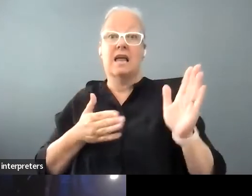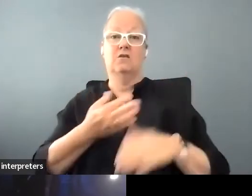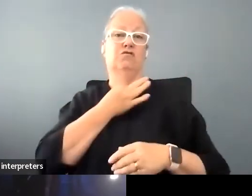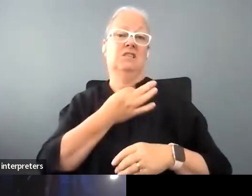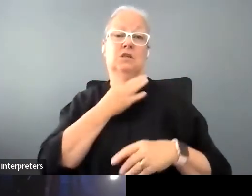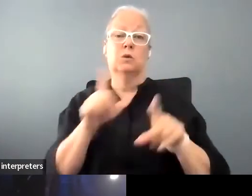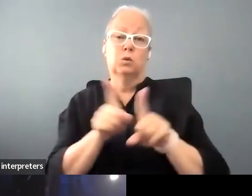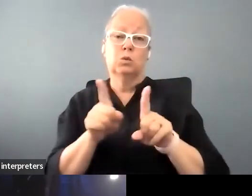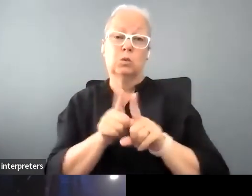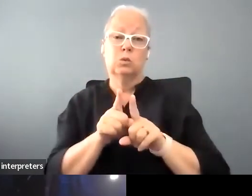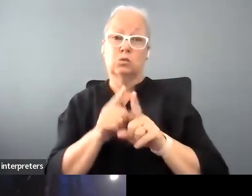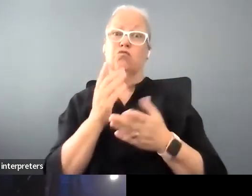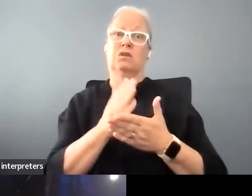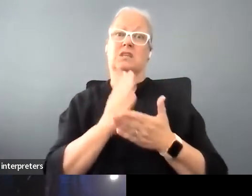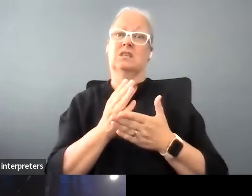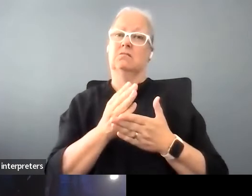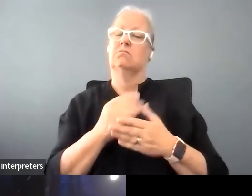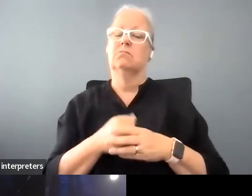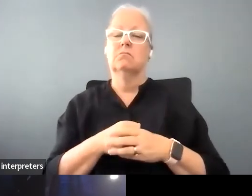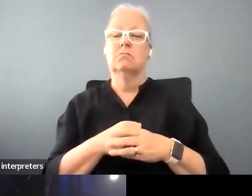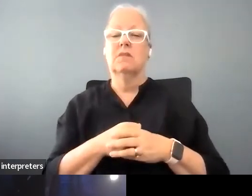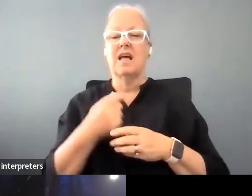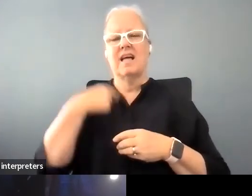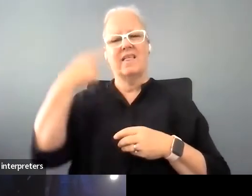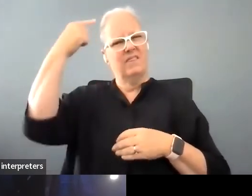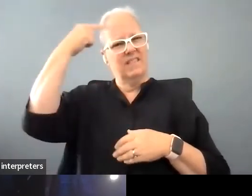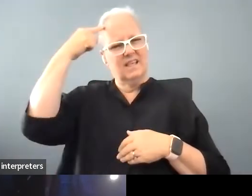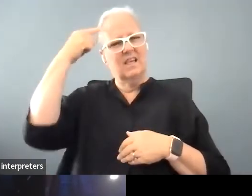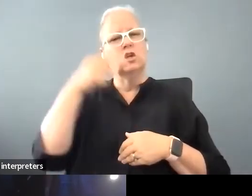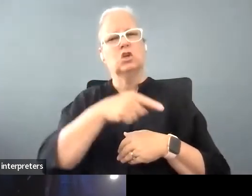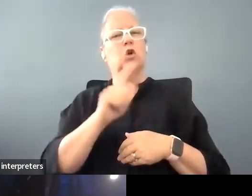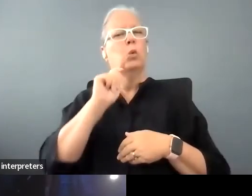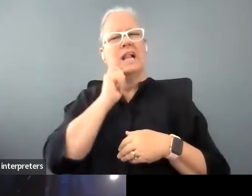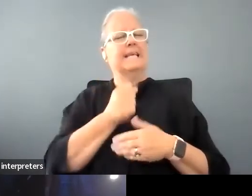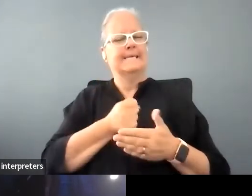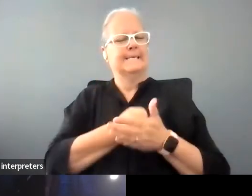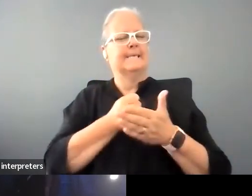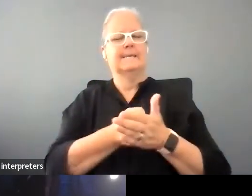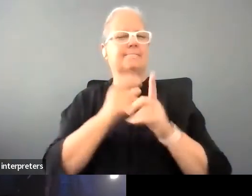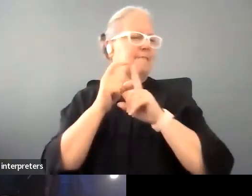I think that she would be really back hard on the disability politics so